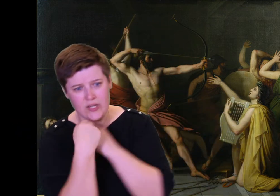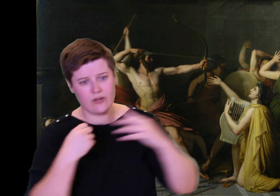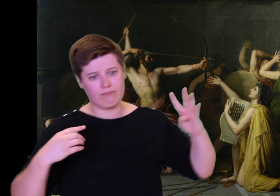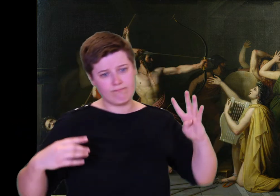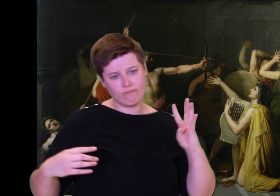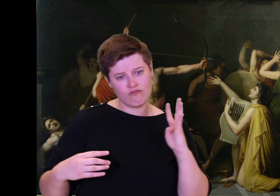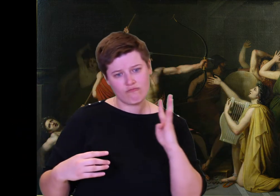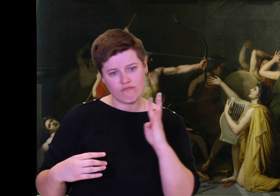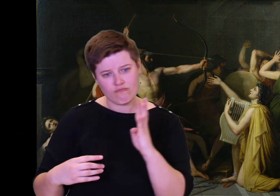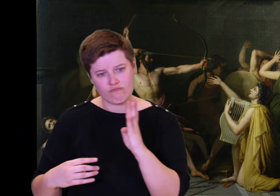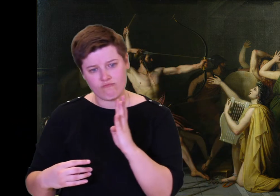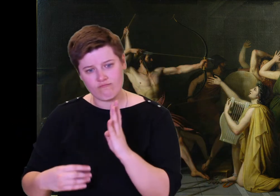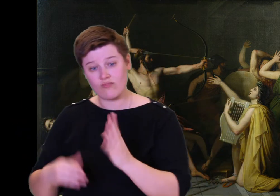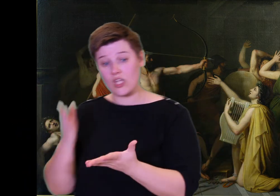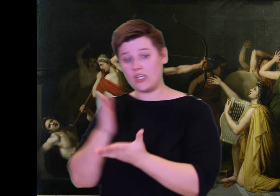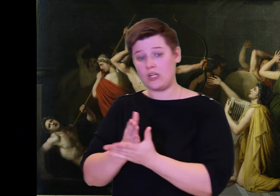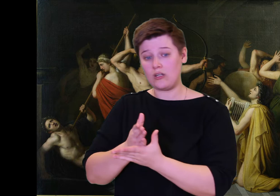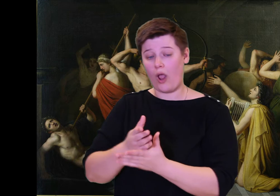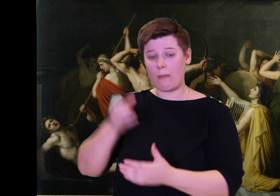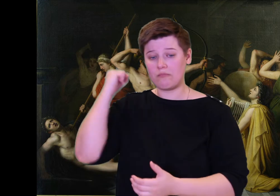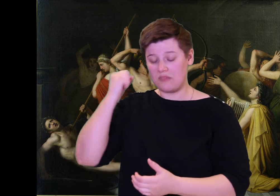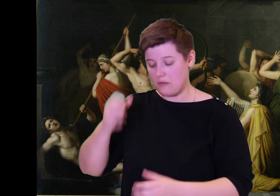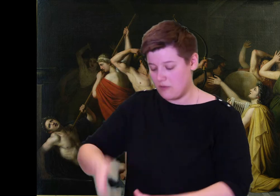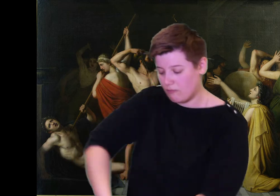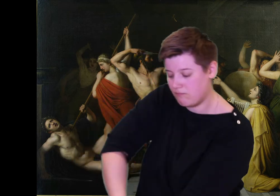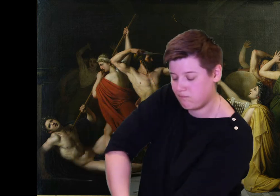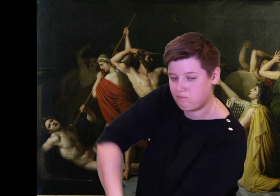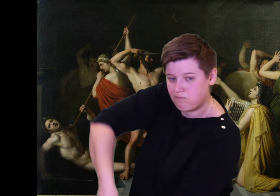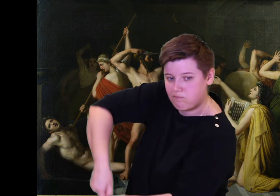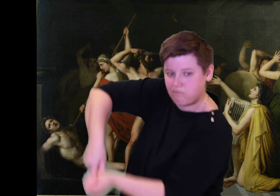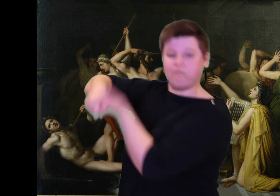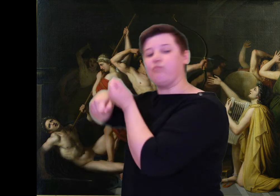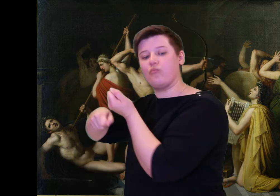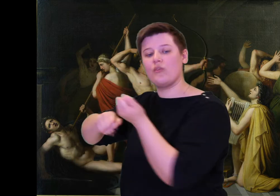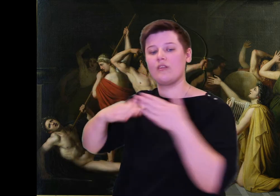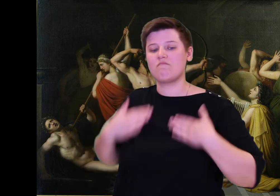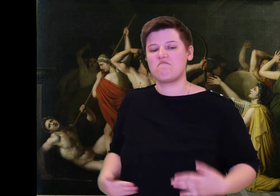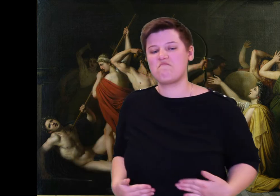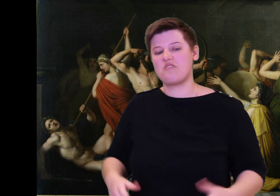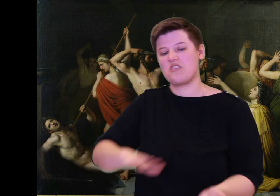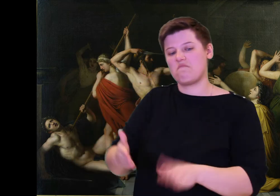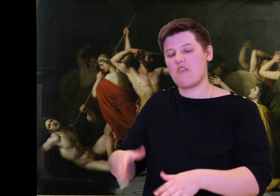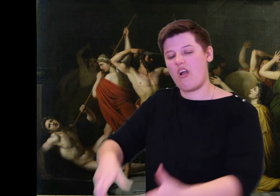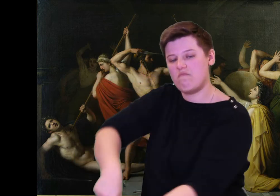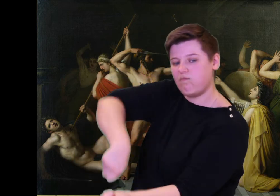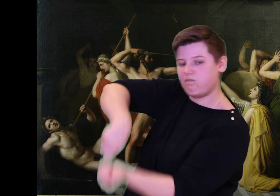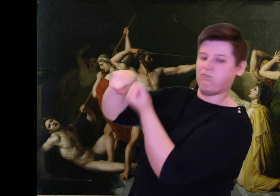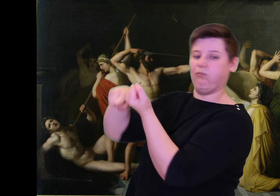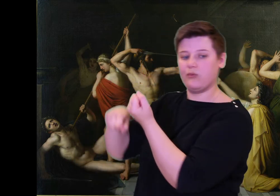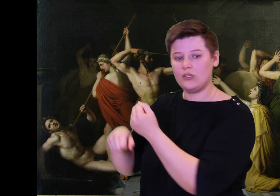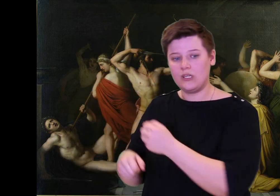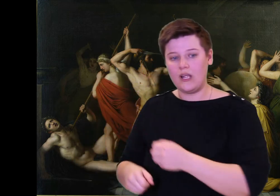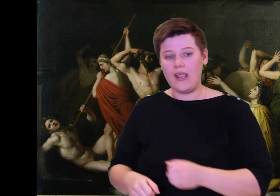pray Lord Zeus we strike Odysseus and win the fight. Once he is down, the others